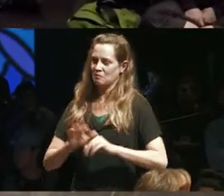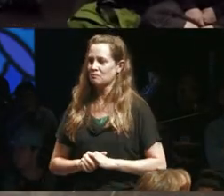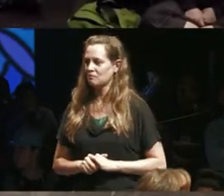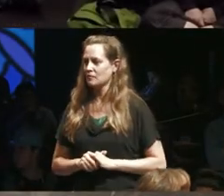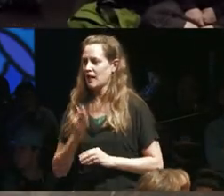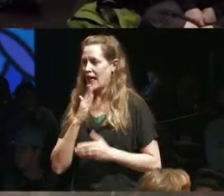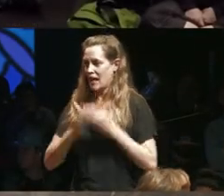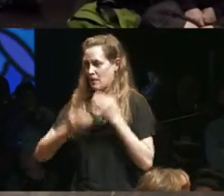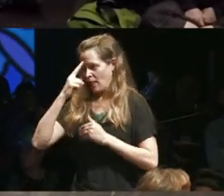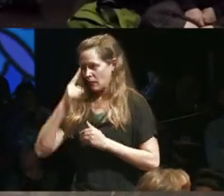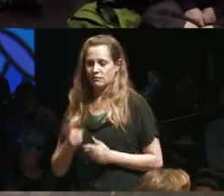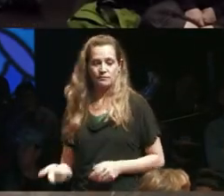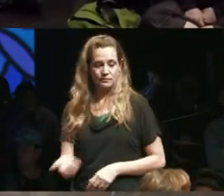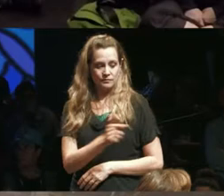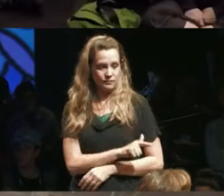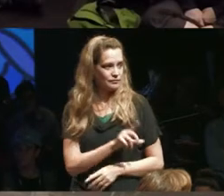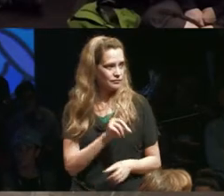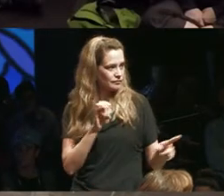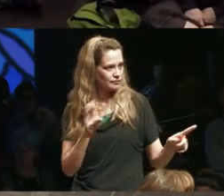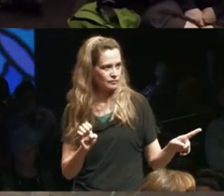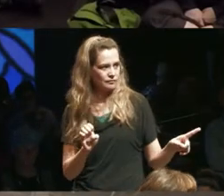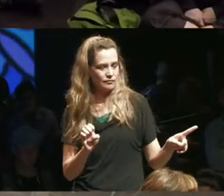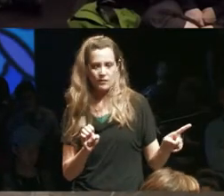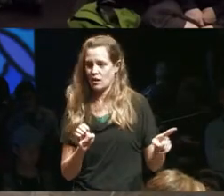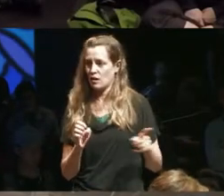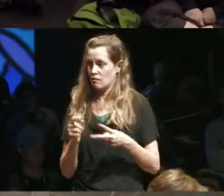on that a little bit I feel like as the both those representations of disability